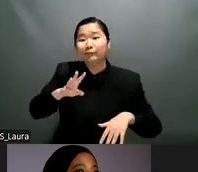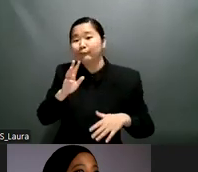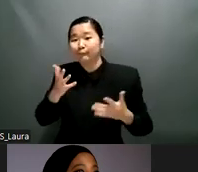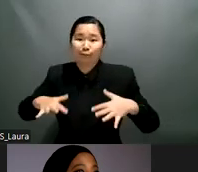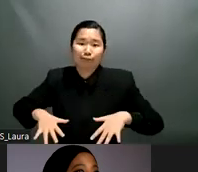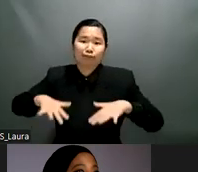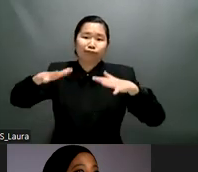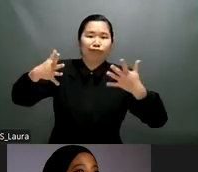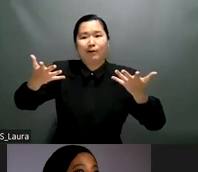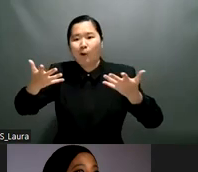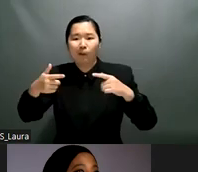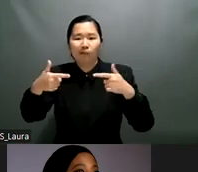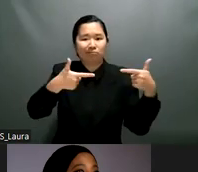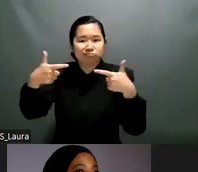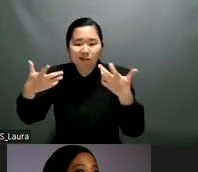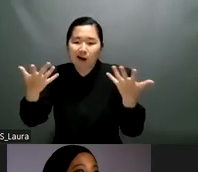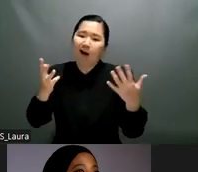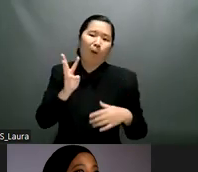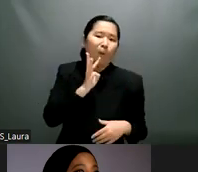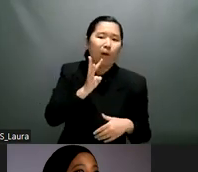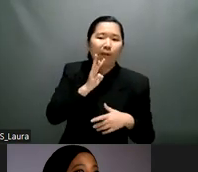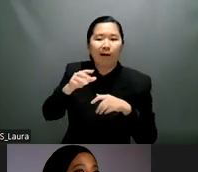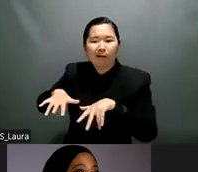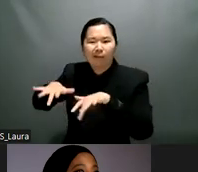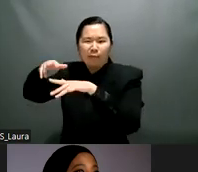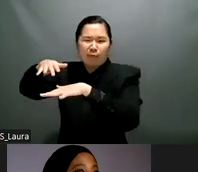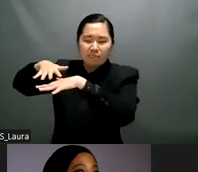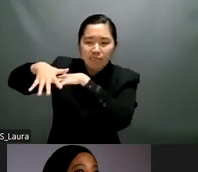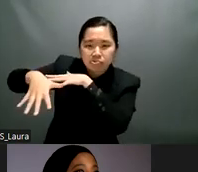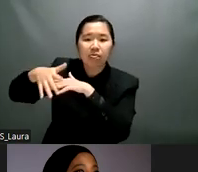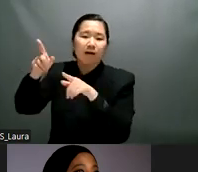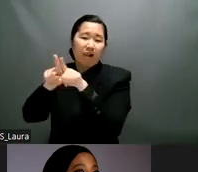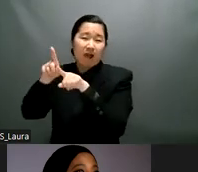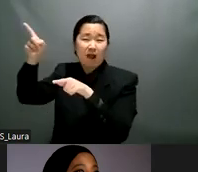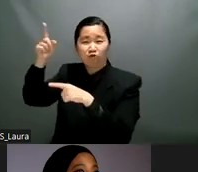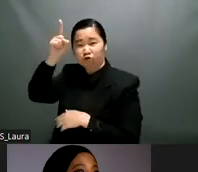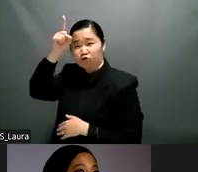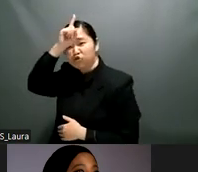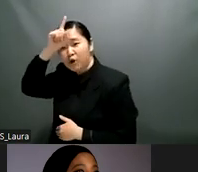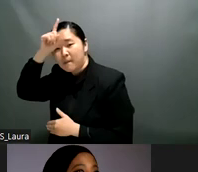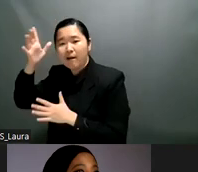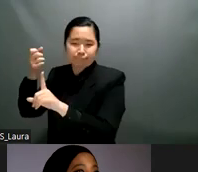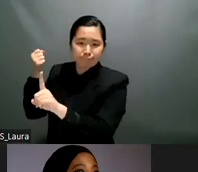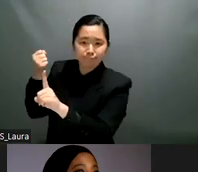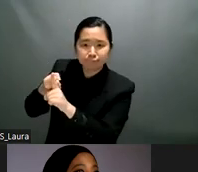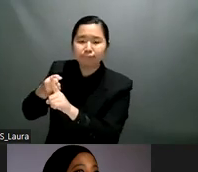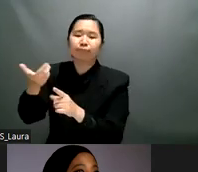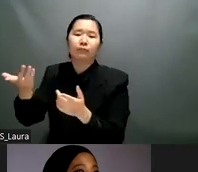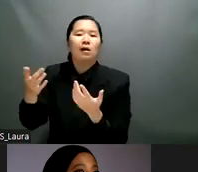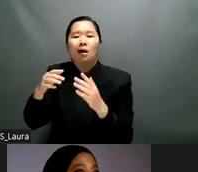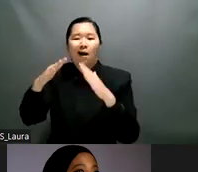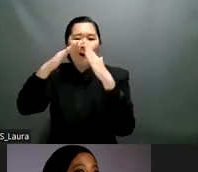terrible war condition for example also so lack of support make push now for example refugees